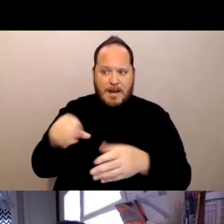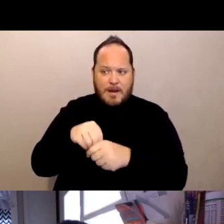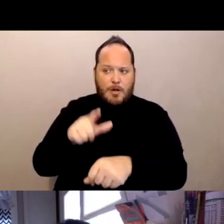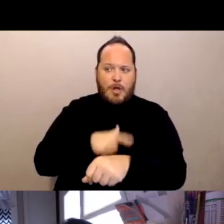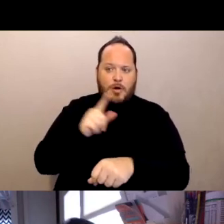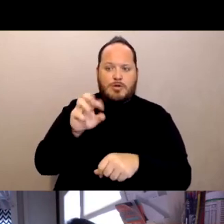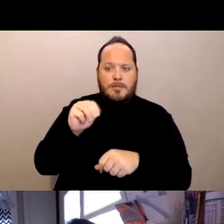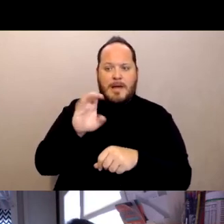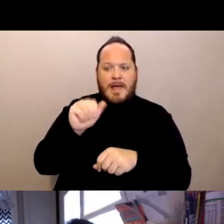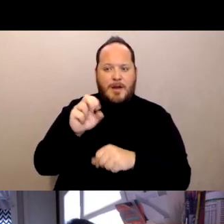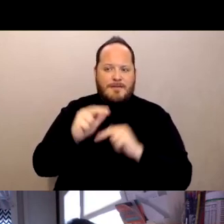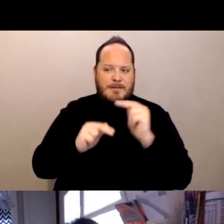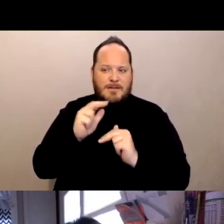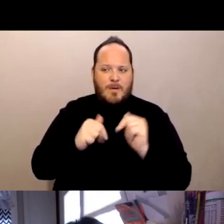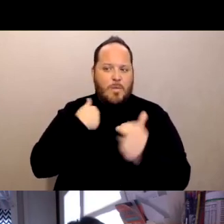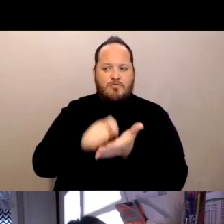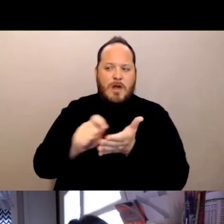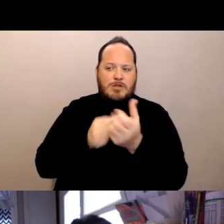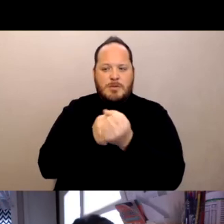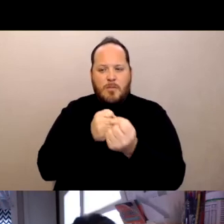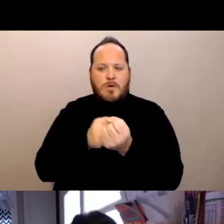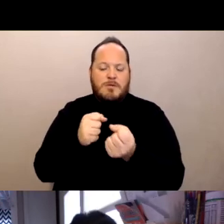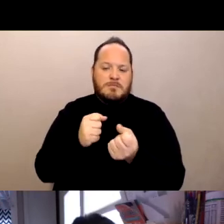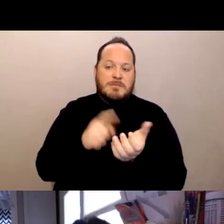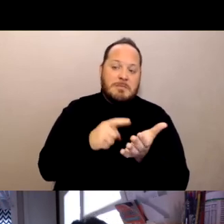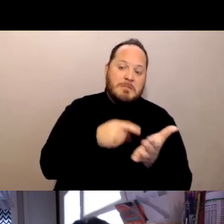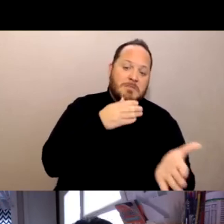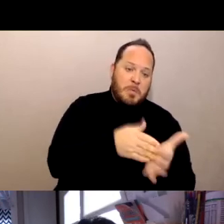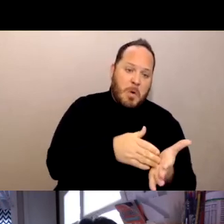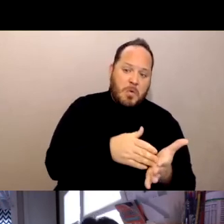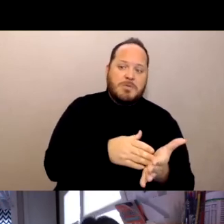because of what the terrible experience has been in nursing homes in 2020,